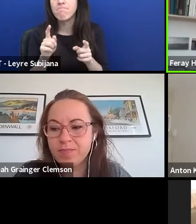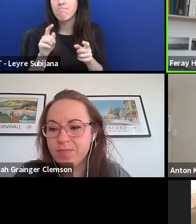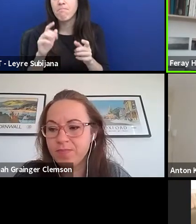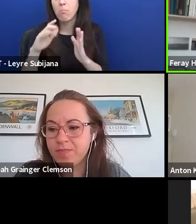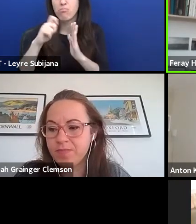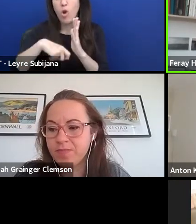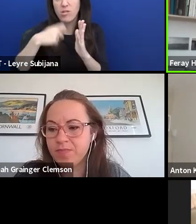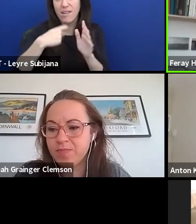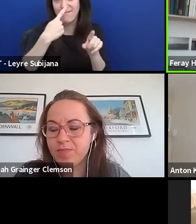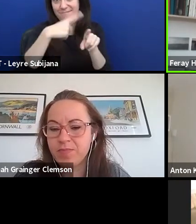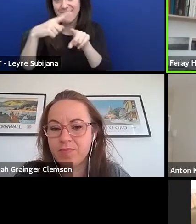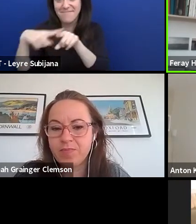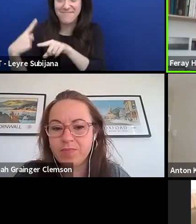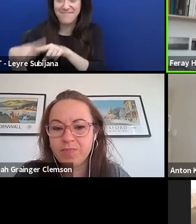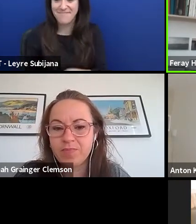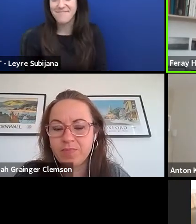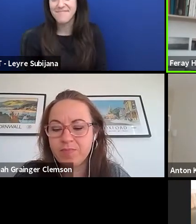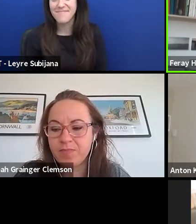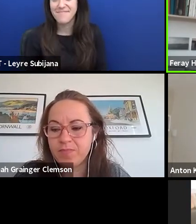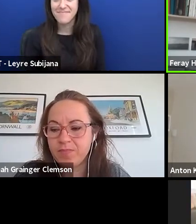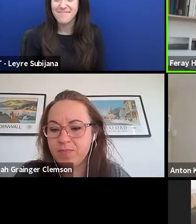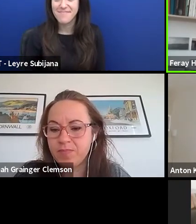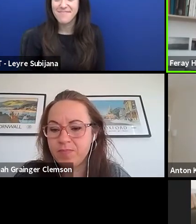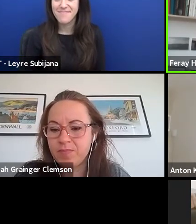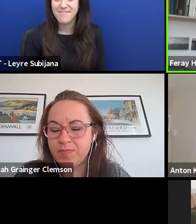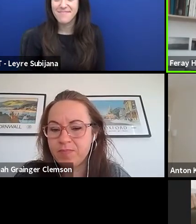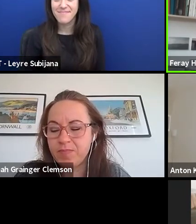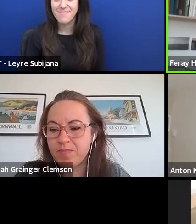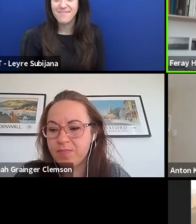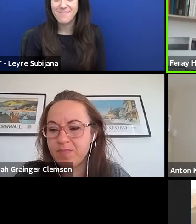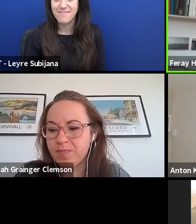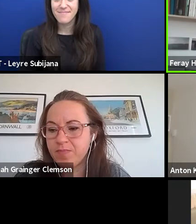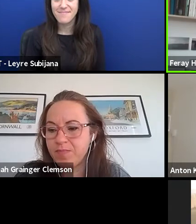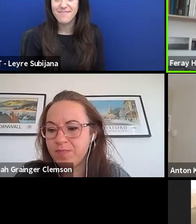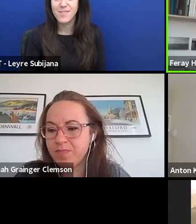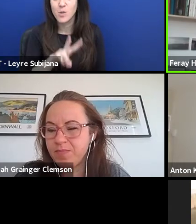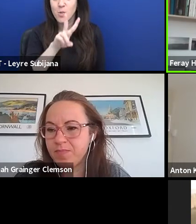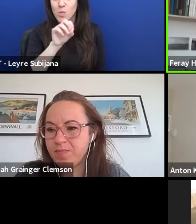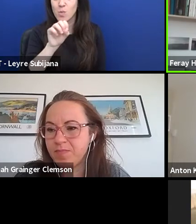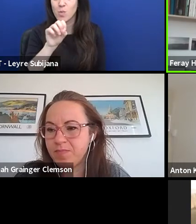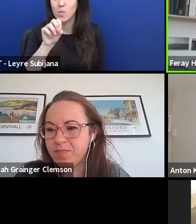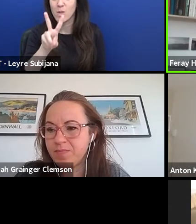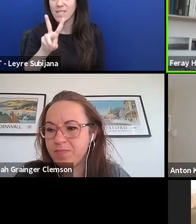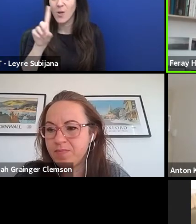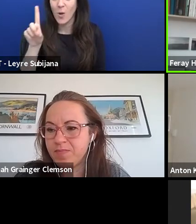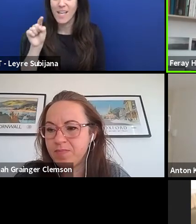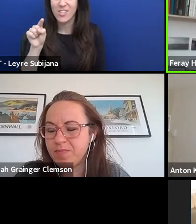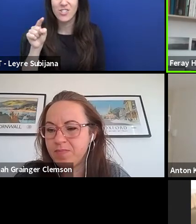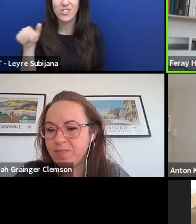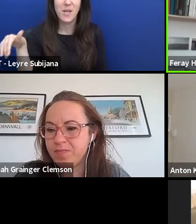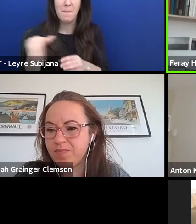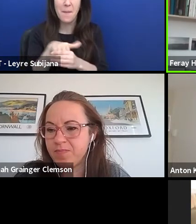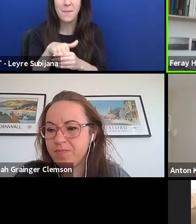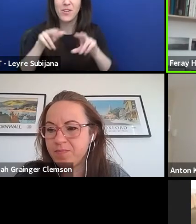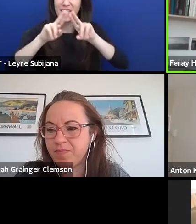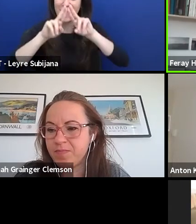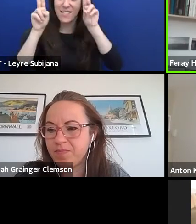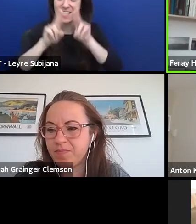And from April, 2021, she is member of the International Association of theatre for Children